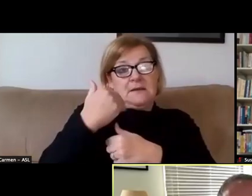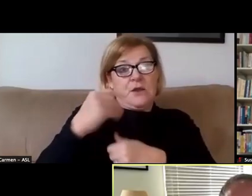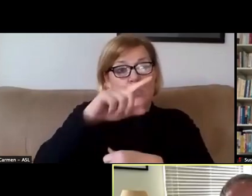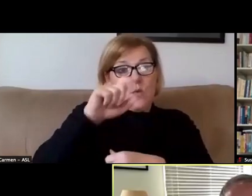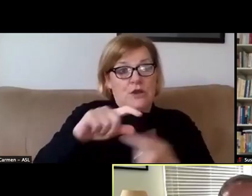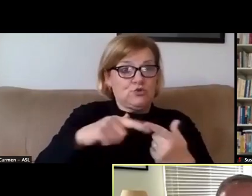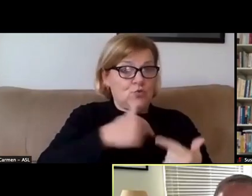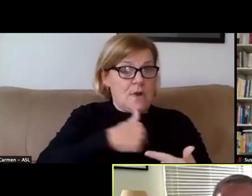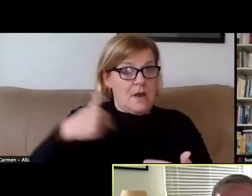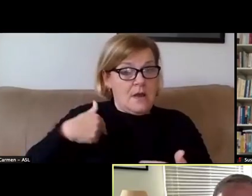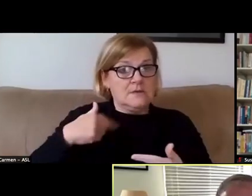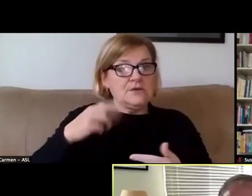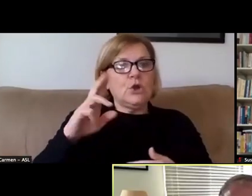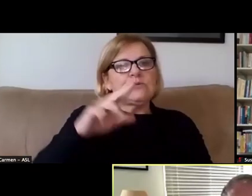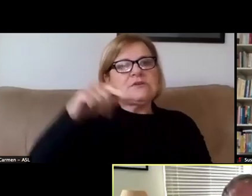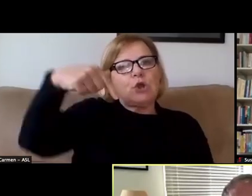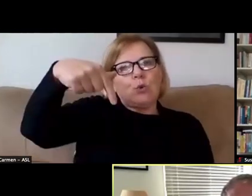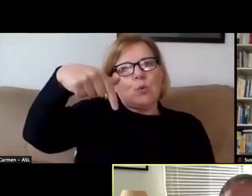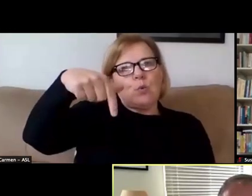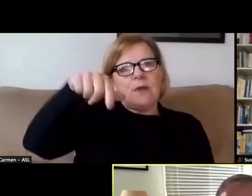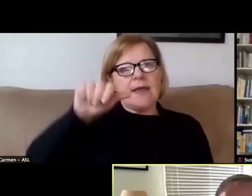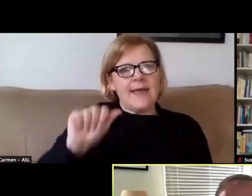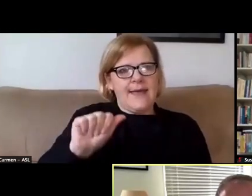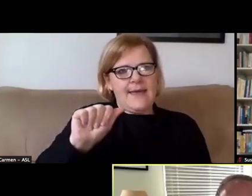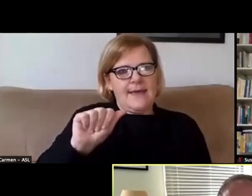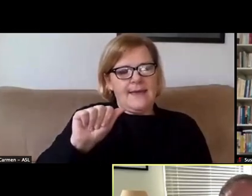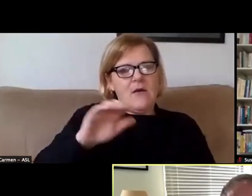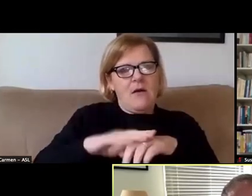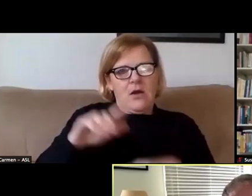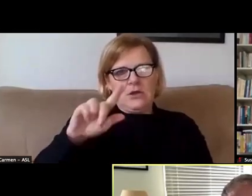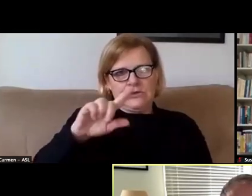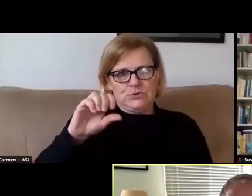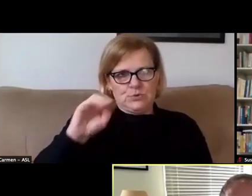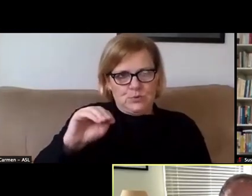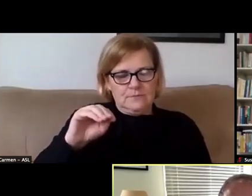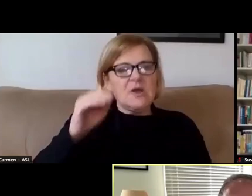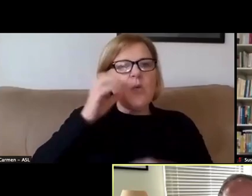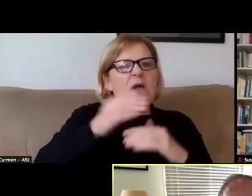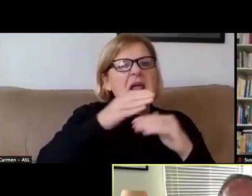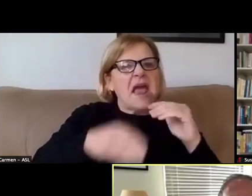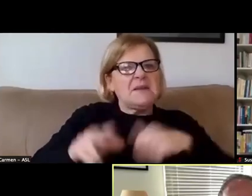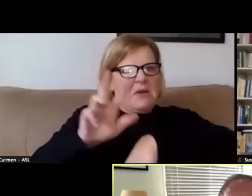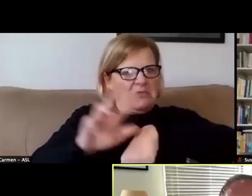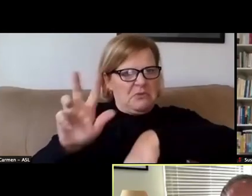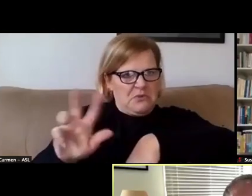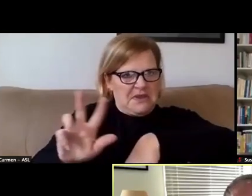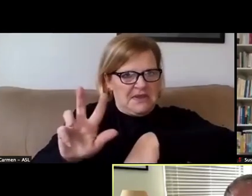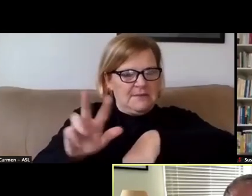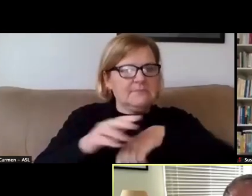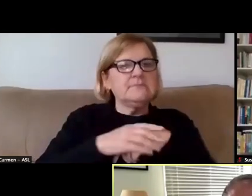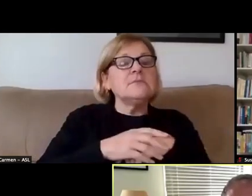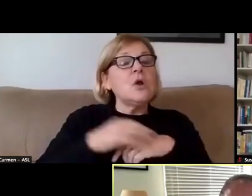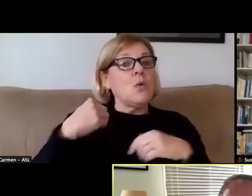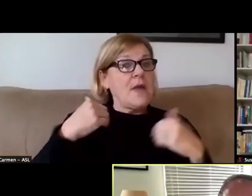using the Q and A feature on Zoom. And we'll be ending around three in the afternoon. So we have a lot to cover today,